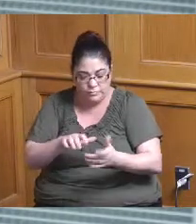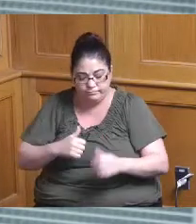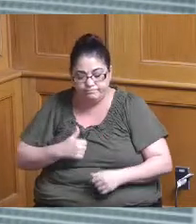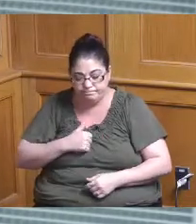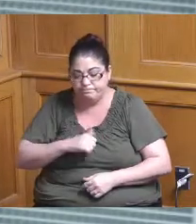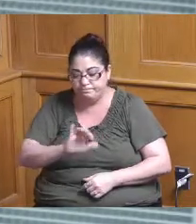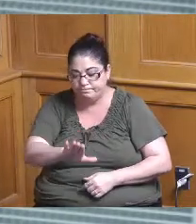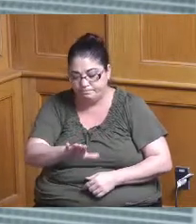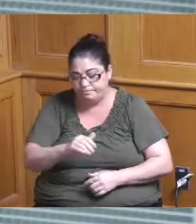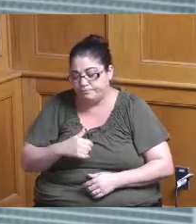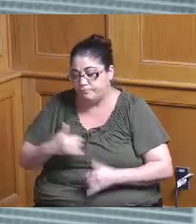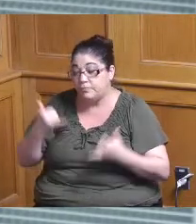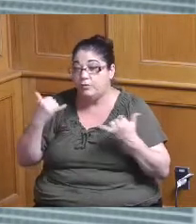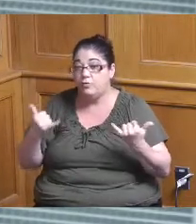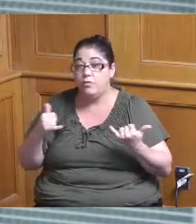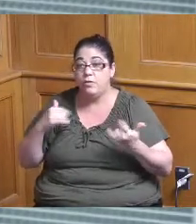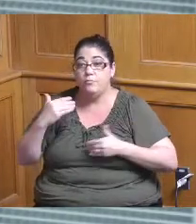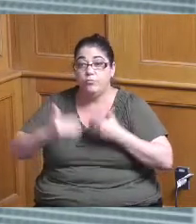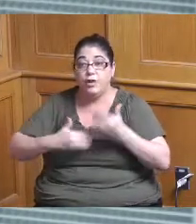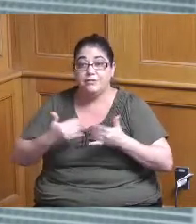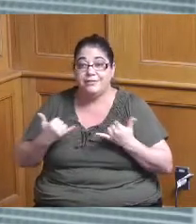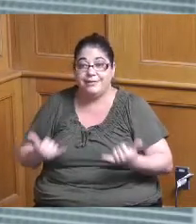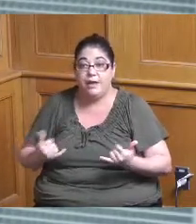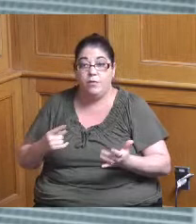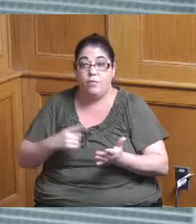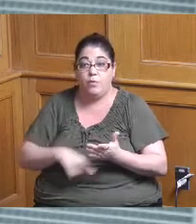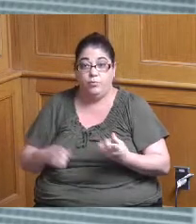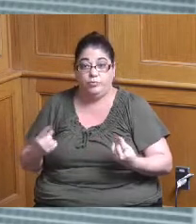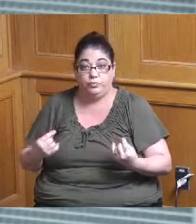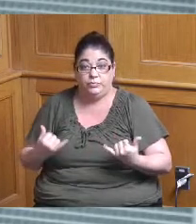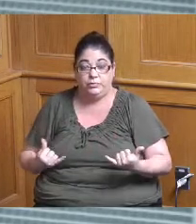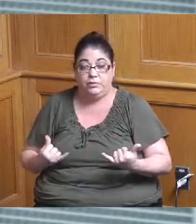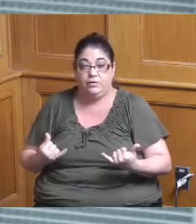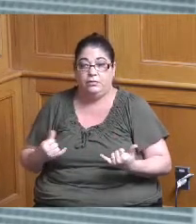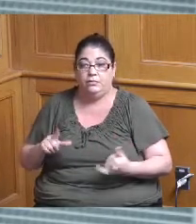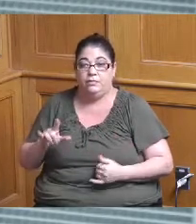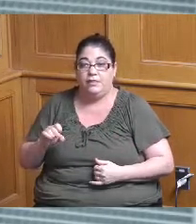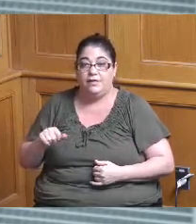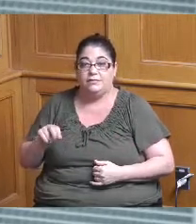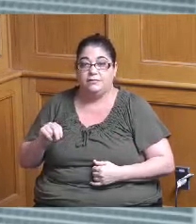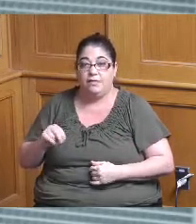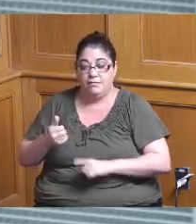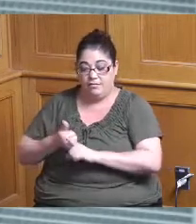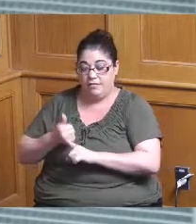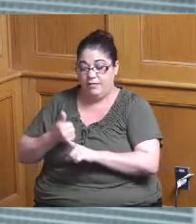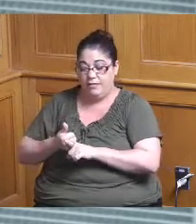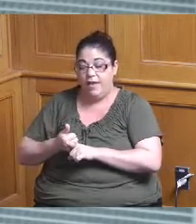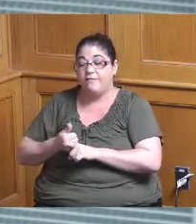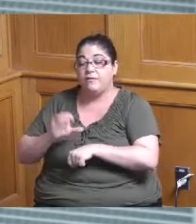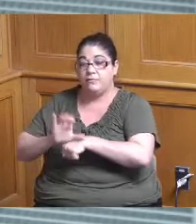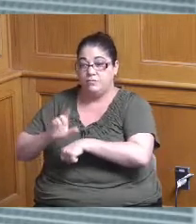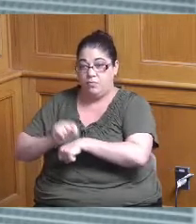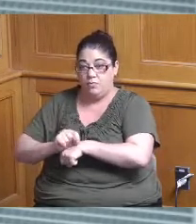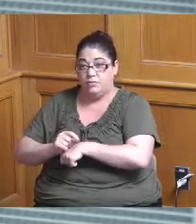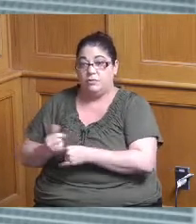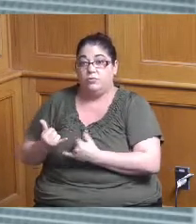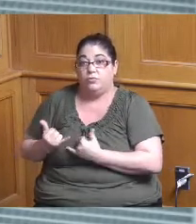current process is that we have the liaison that is the consultant helping us you know retool this